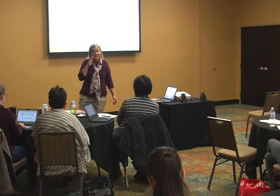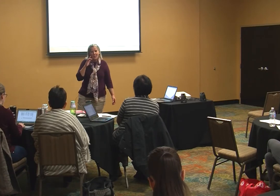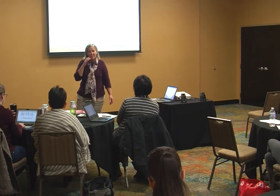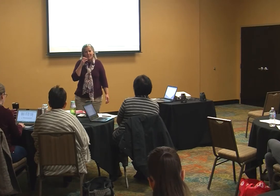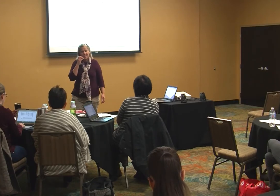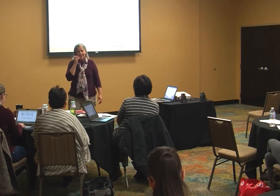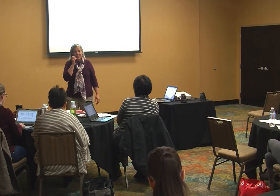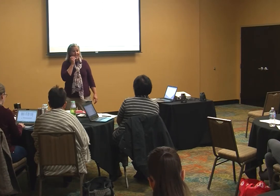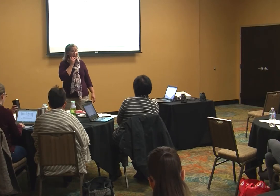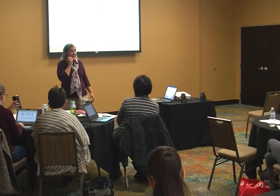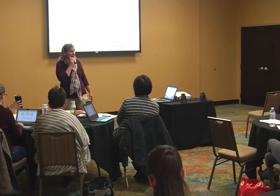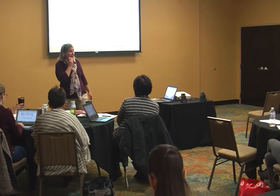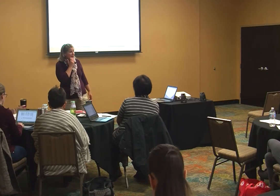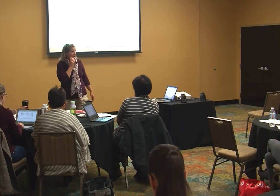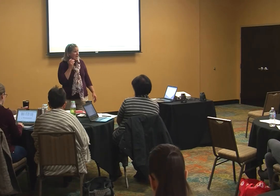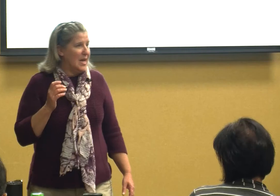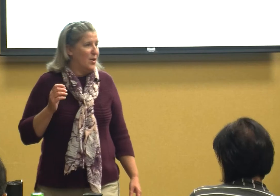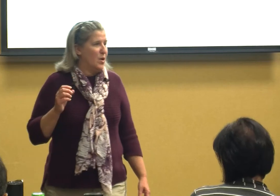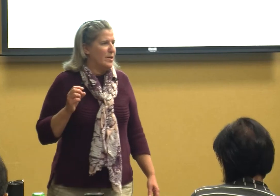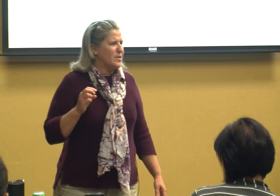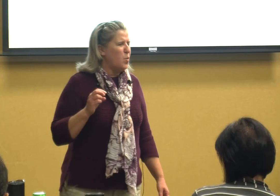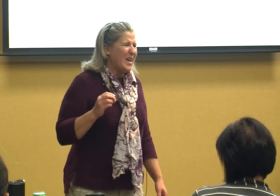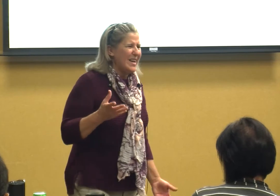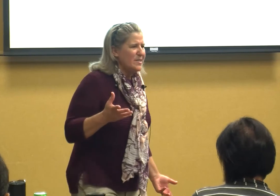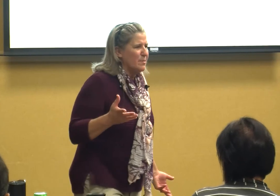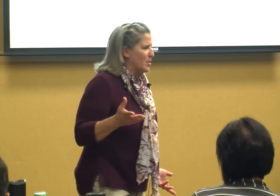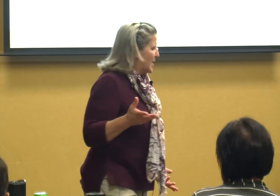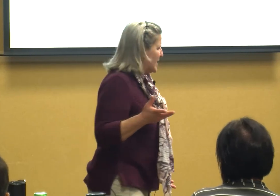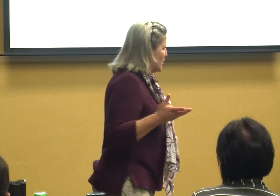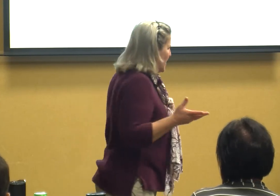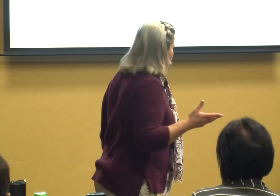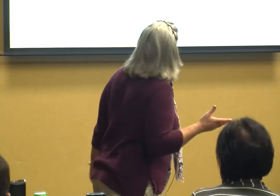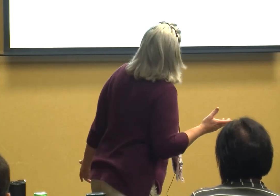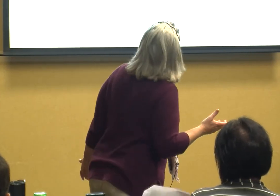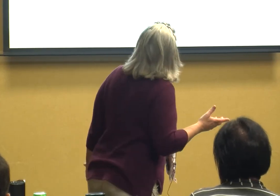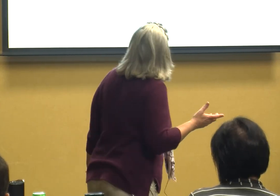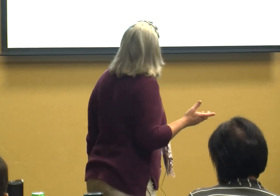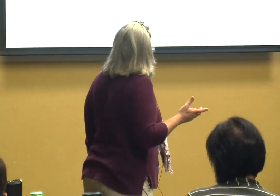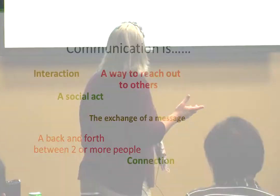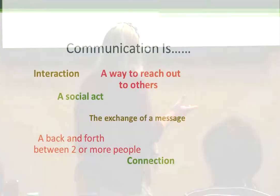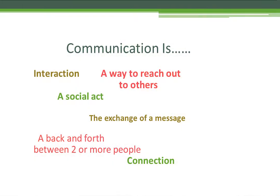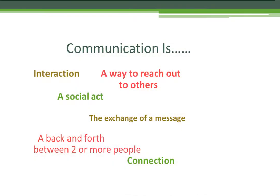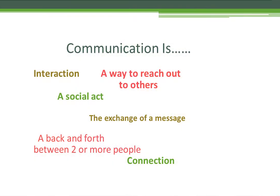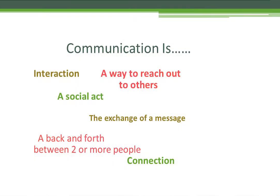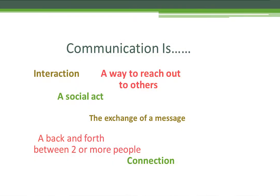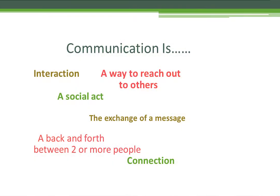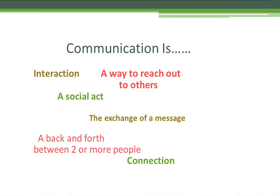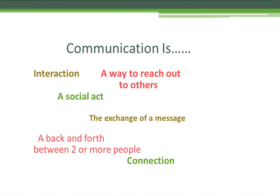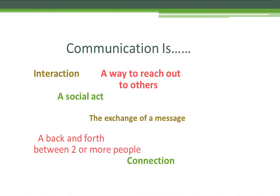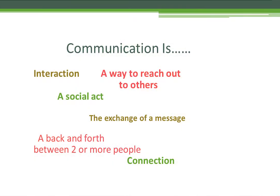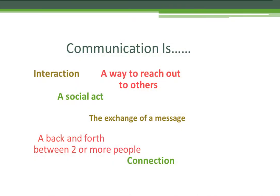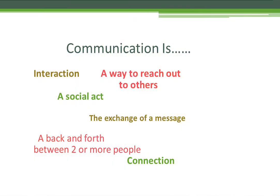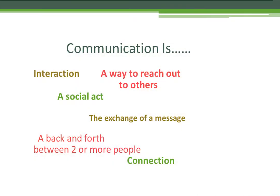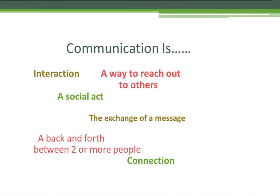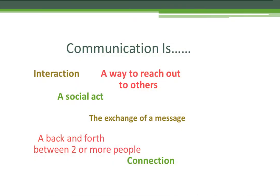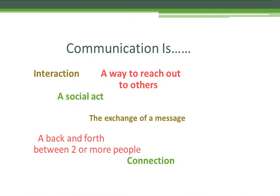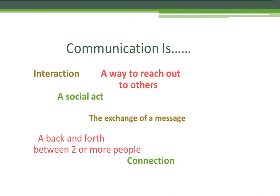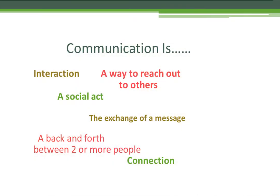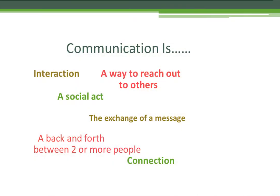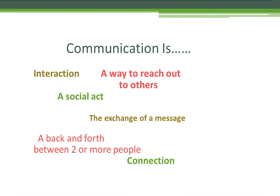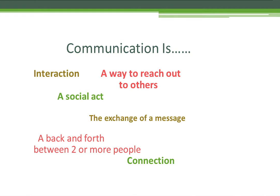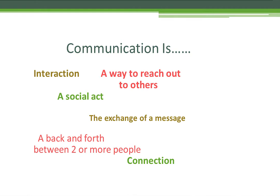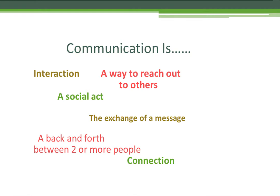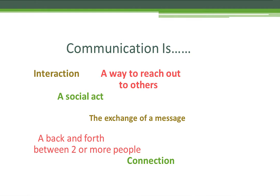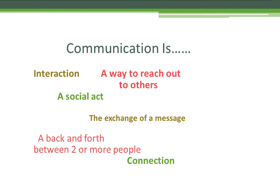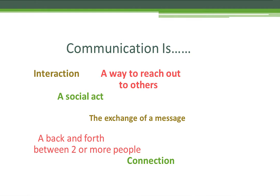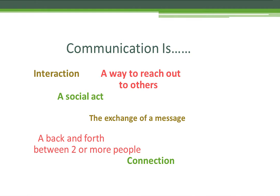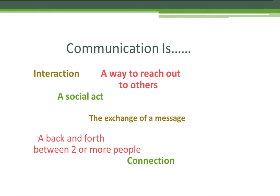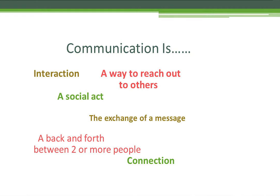whole subject of today so what is communication anyway communication is interaction it's it's